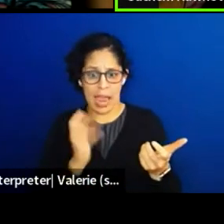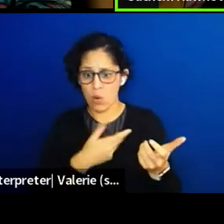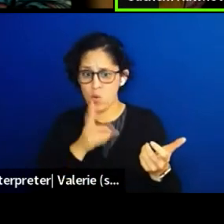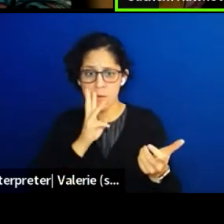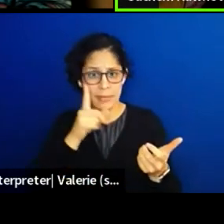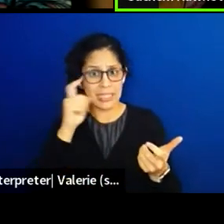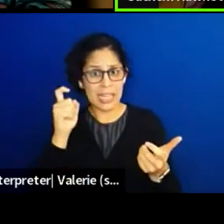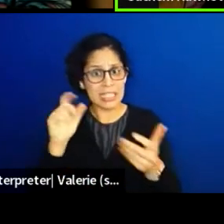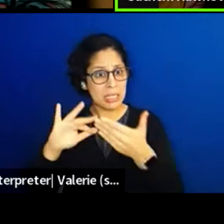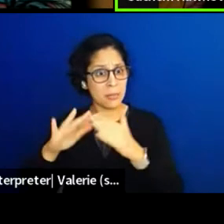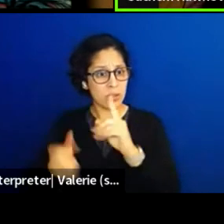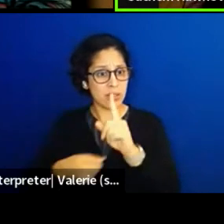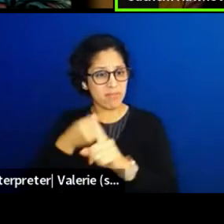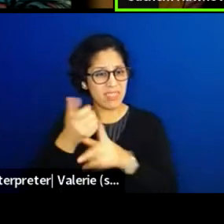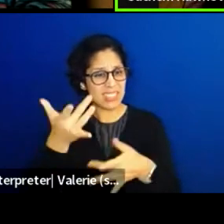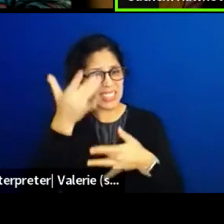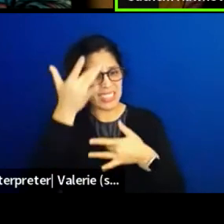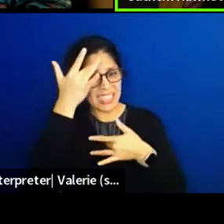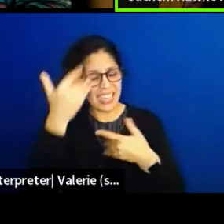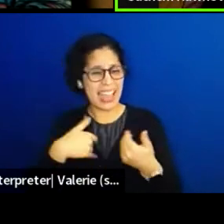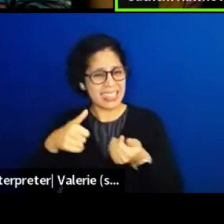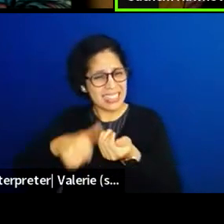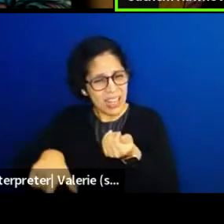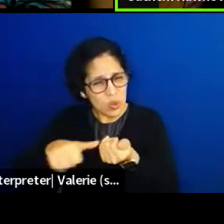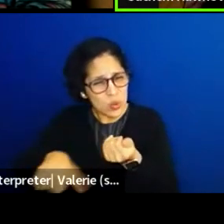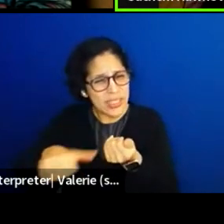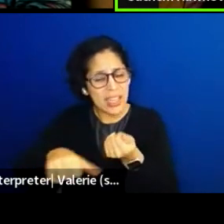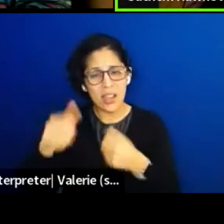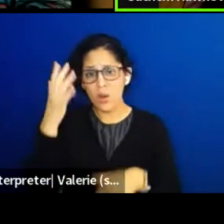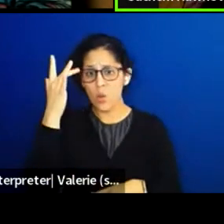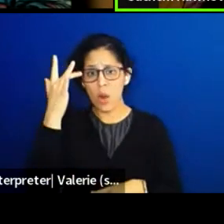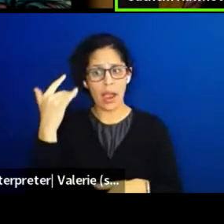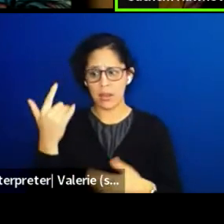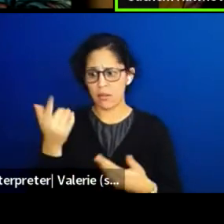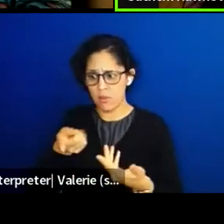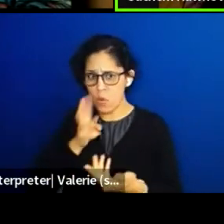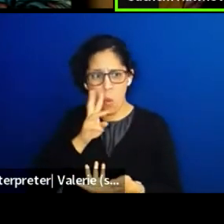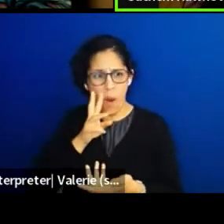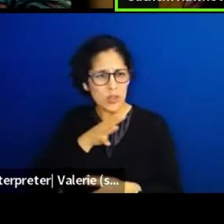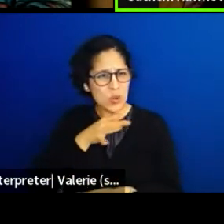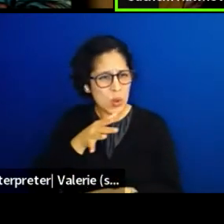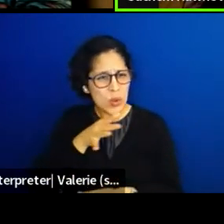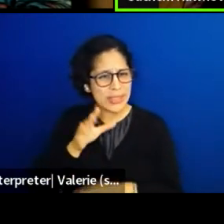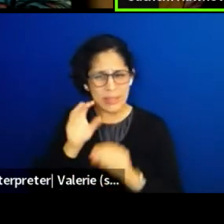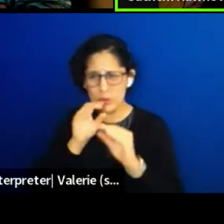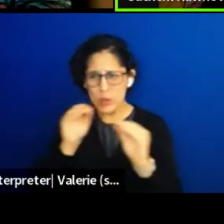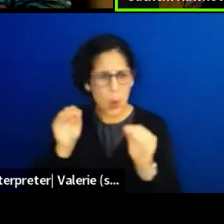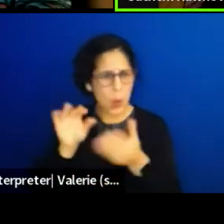if it's sick, because we probably don't have clean water in our village and I remember COVID time.